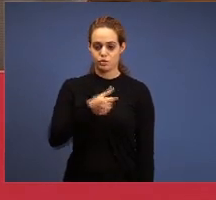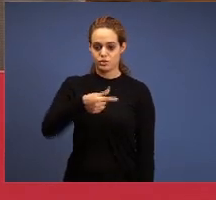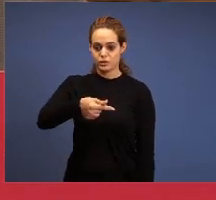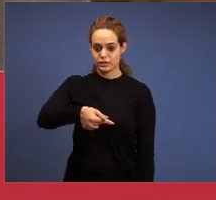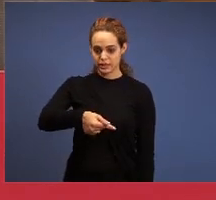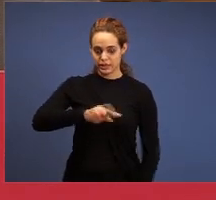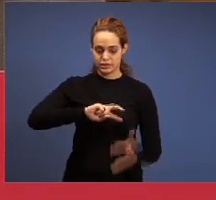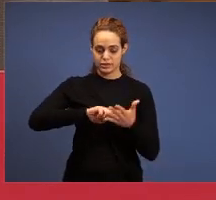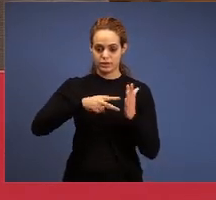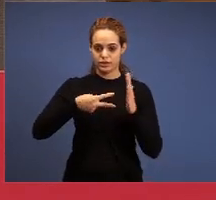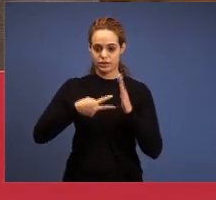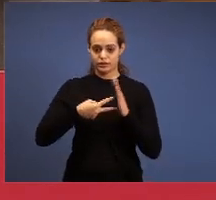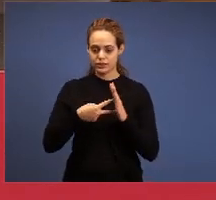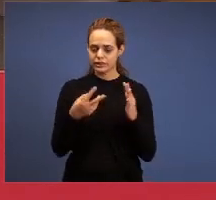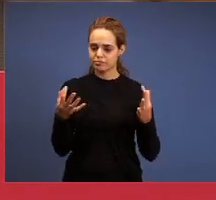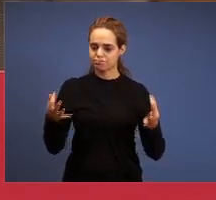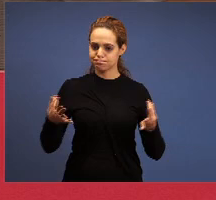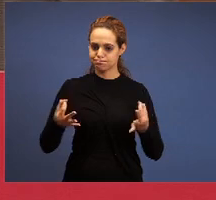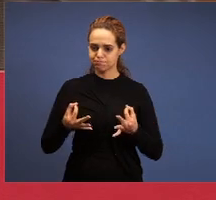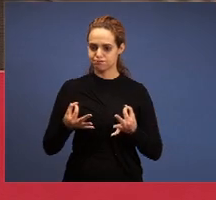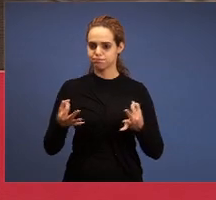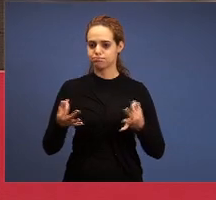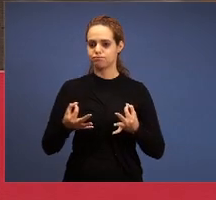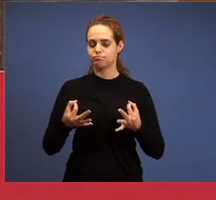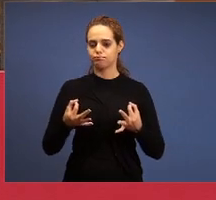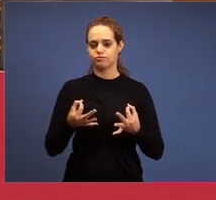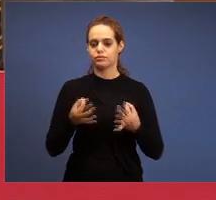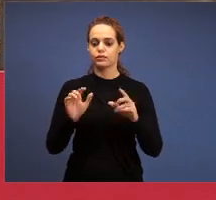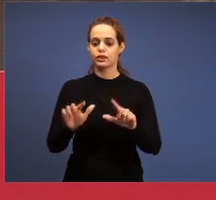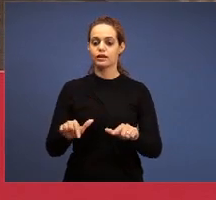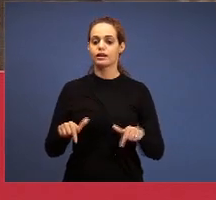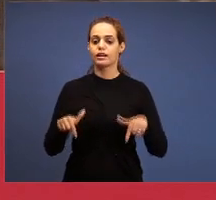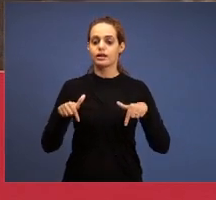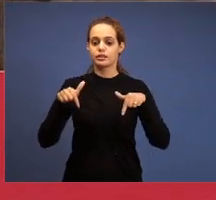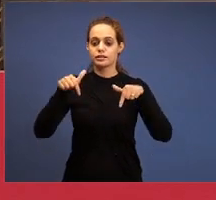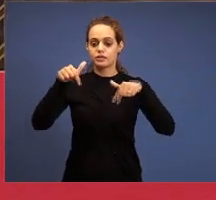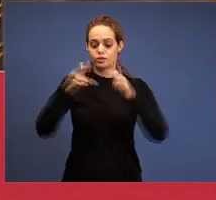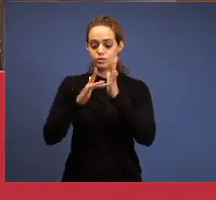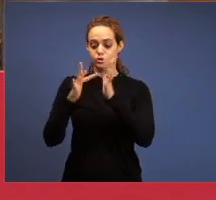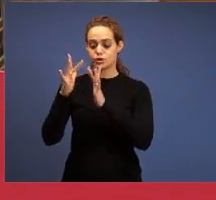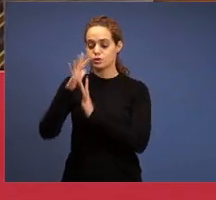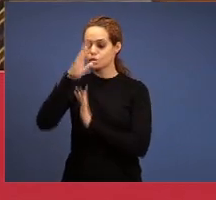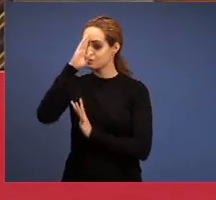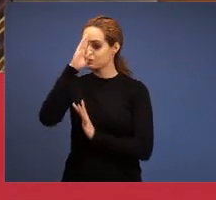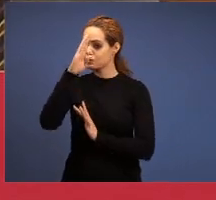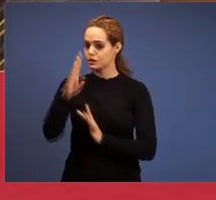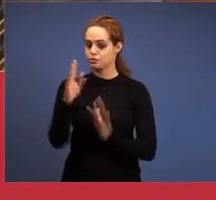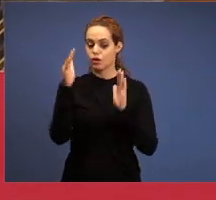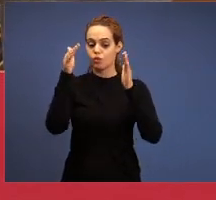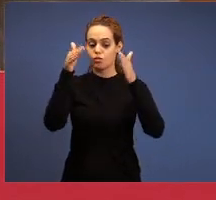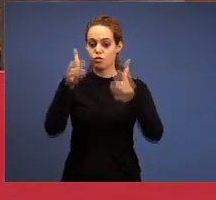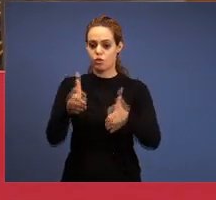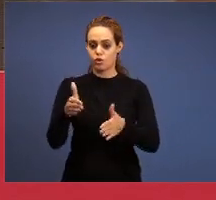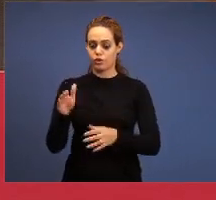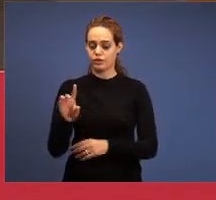we saw an action, Jesus standing out, He who walks in the midst of seven golden lampstands.